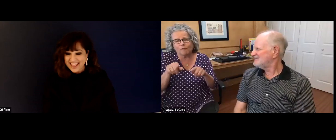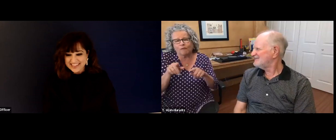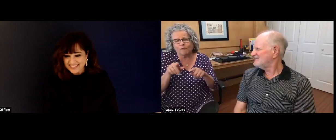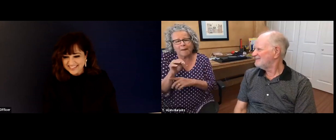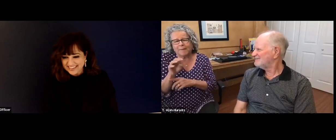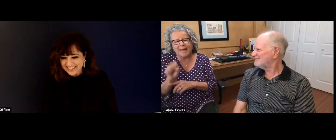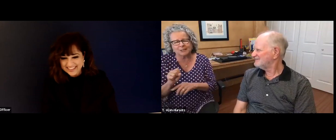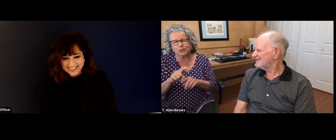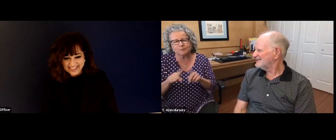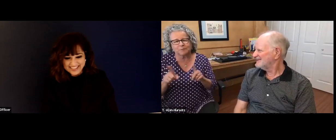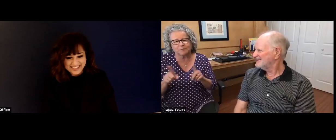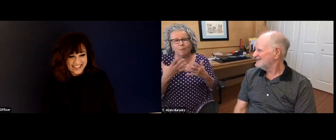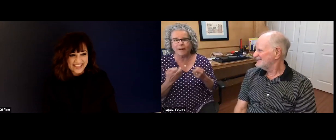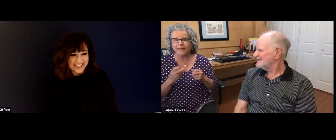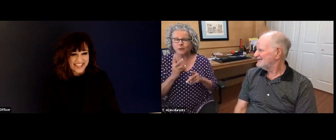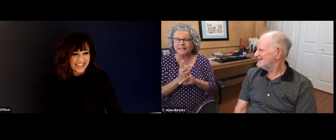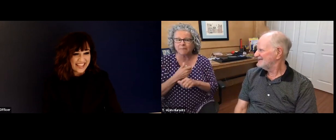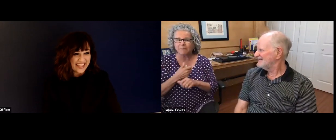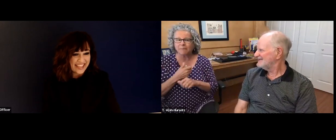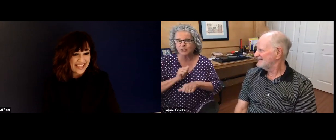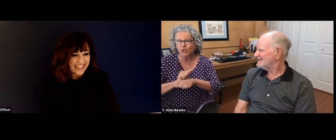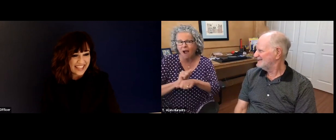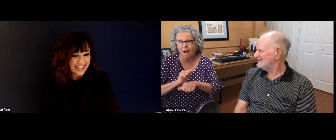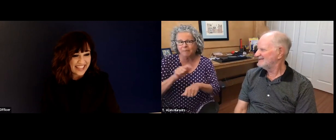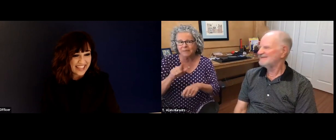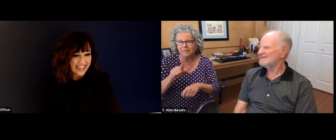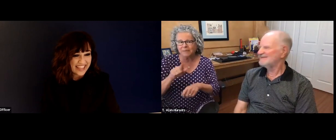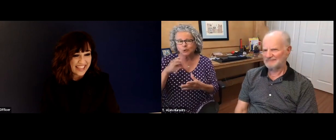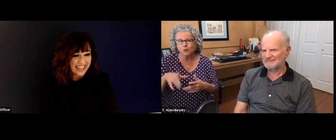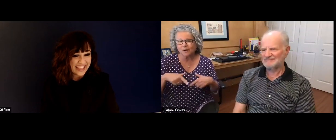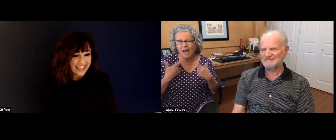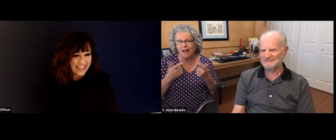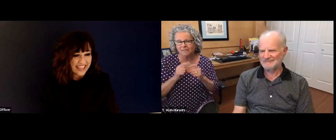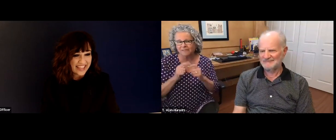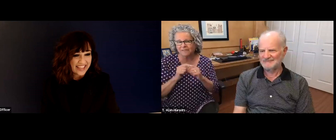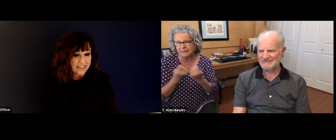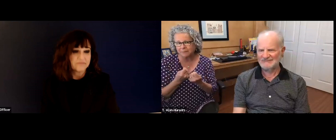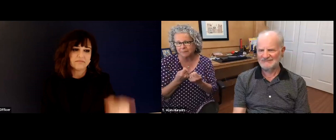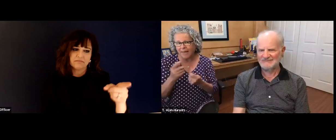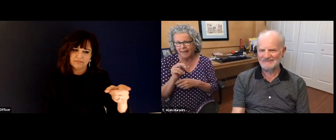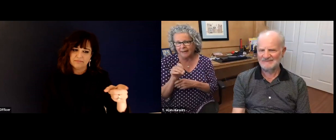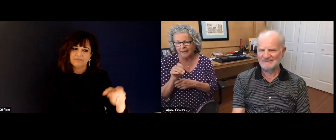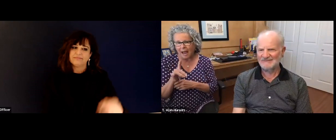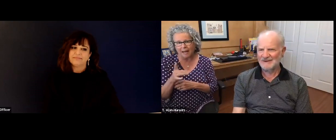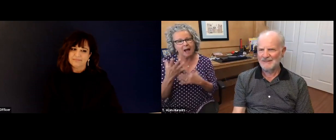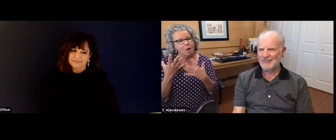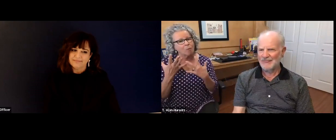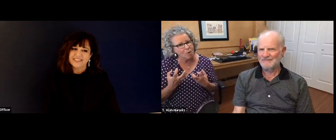graduate degree at age 49. So I'm no slouch. I had no